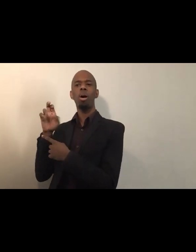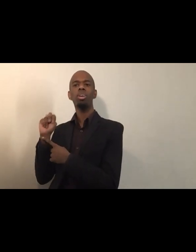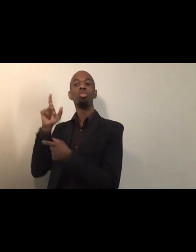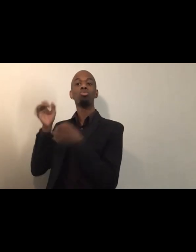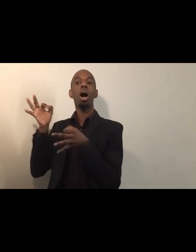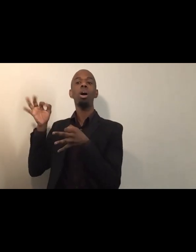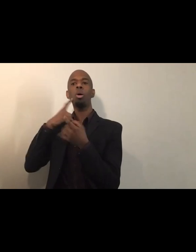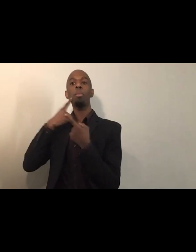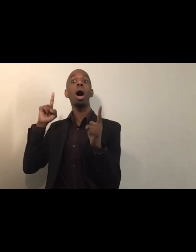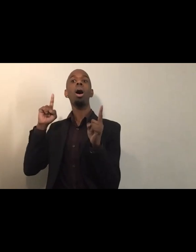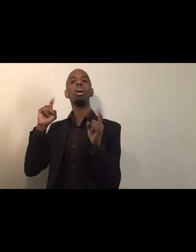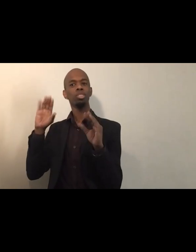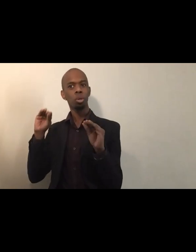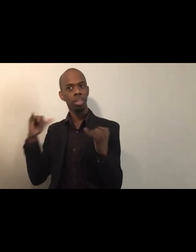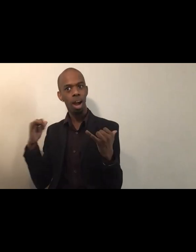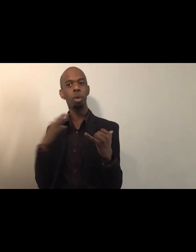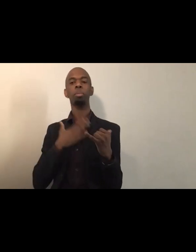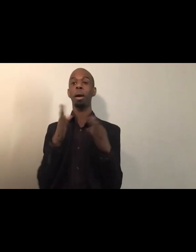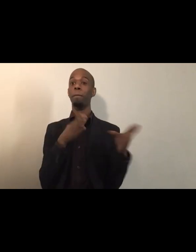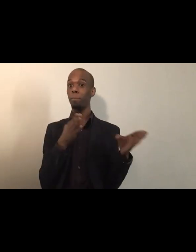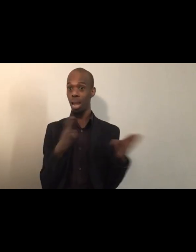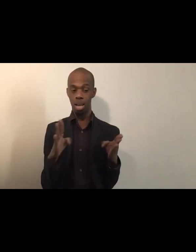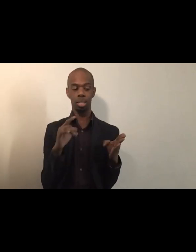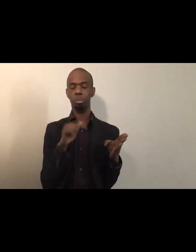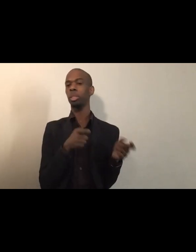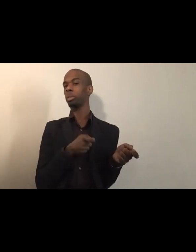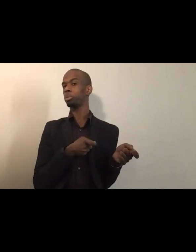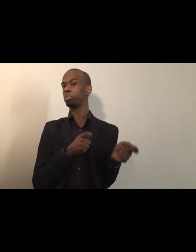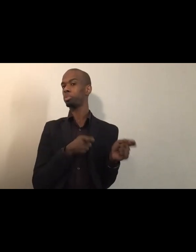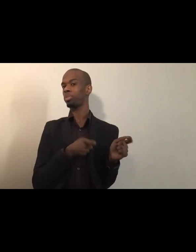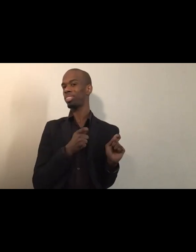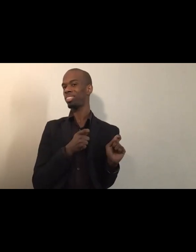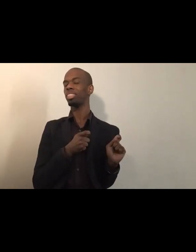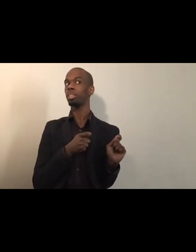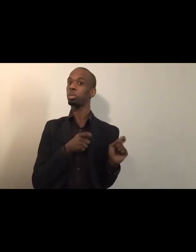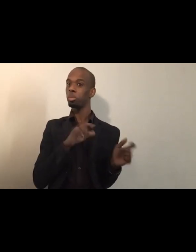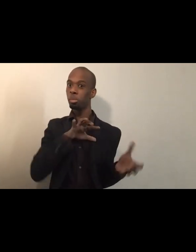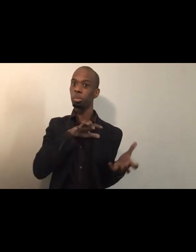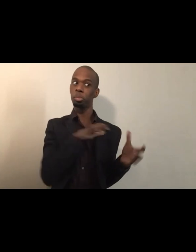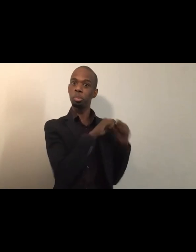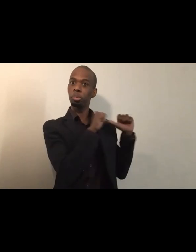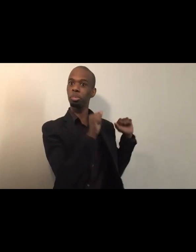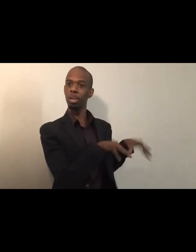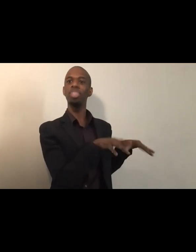was reworked significantly, right. Cost me my sleep last night.